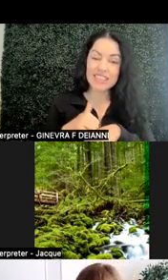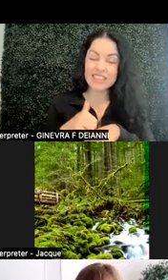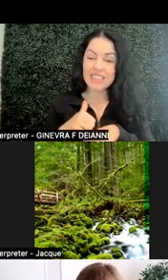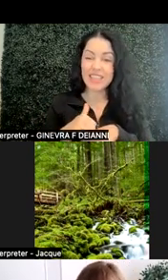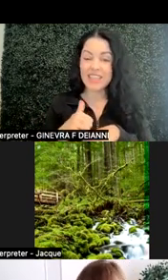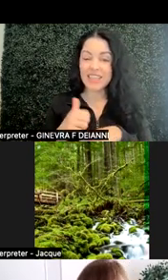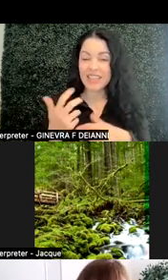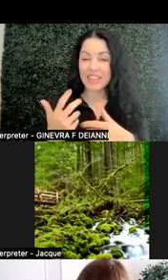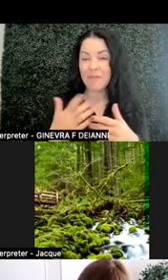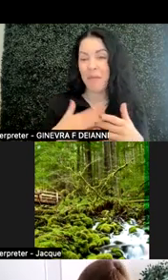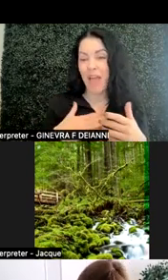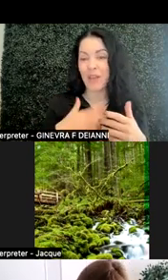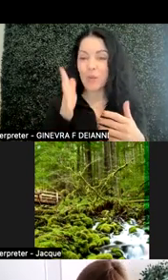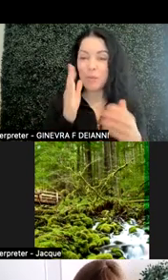are going to be a little more hypothetical?